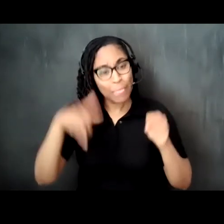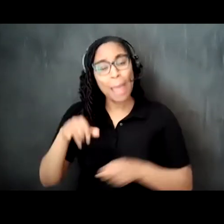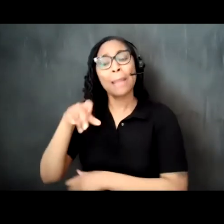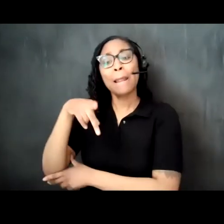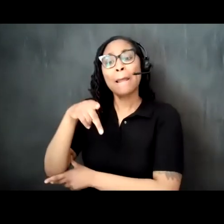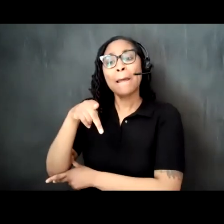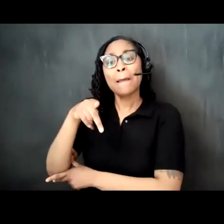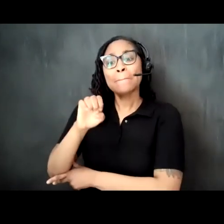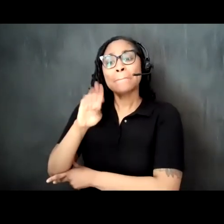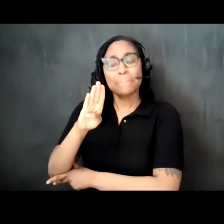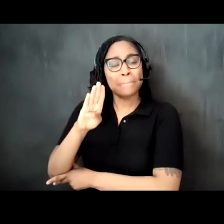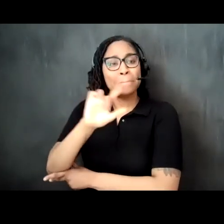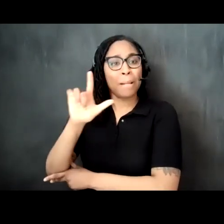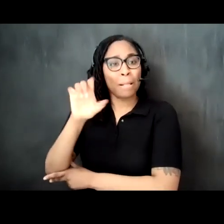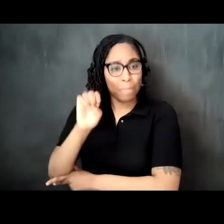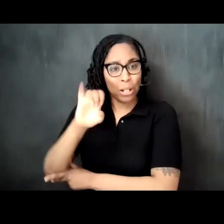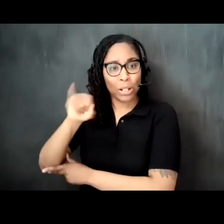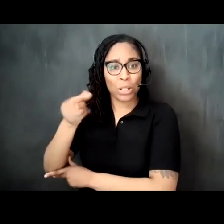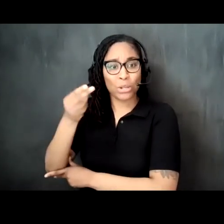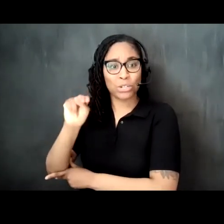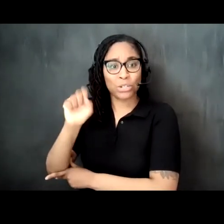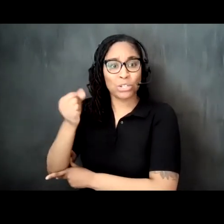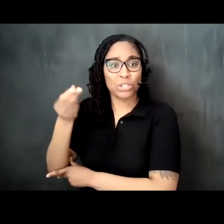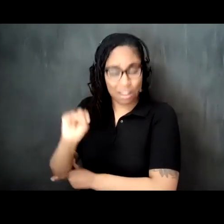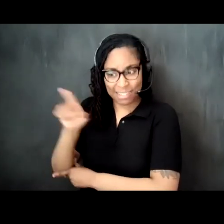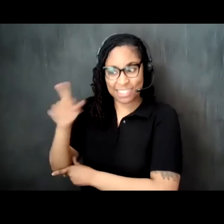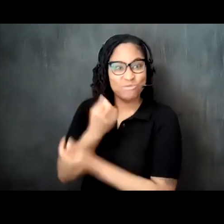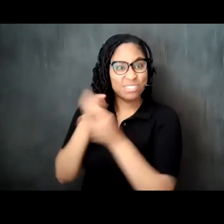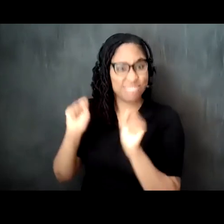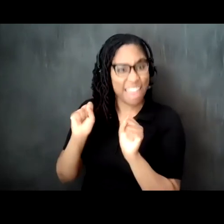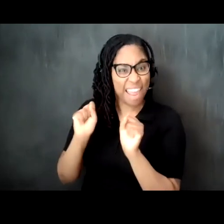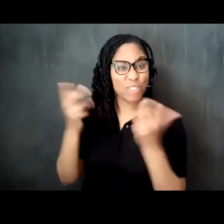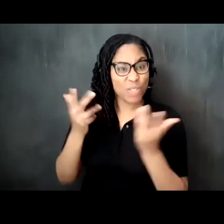recognized for saving the rosenwald building located in chicago's bronzeville neighborhood